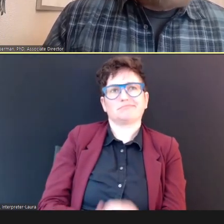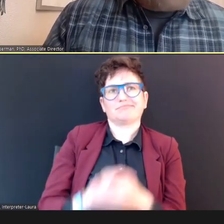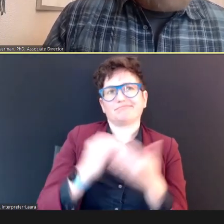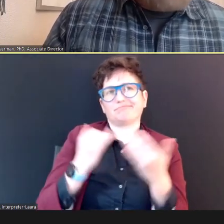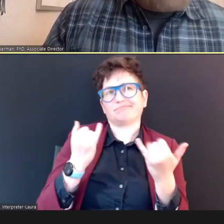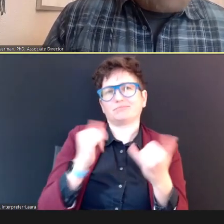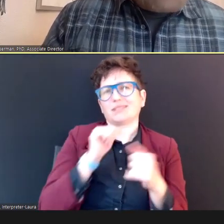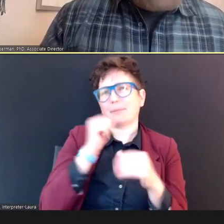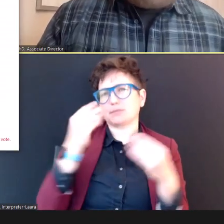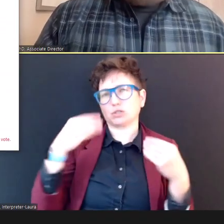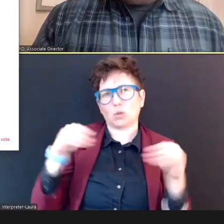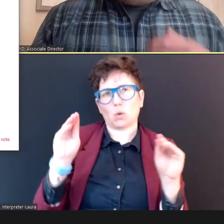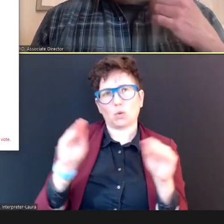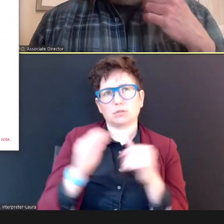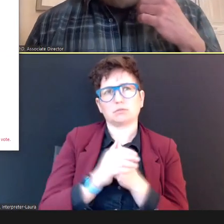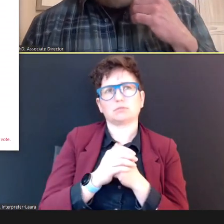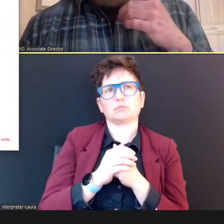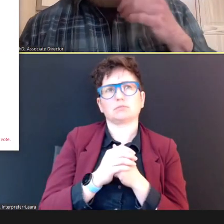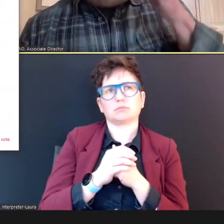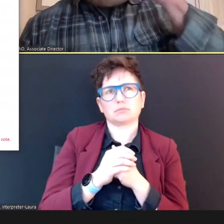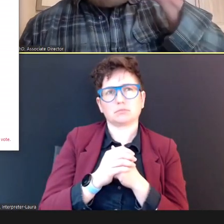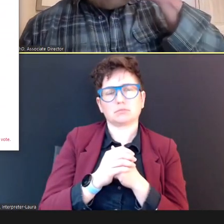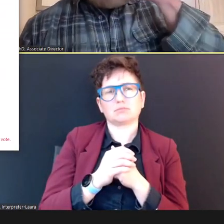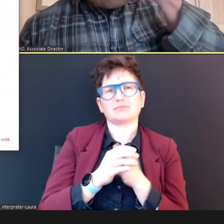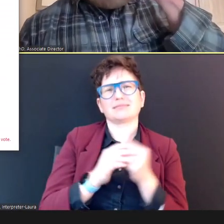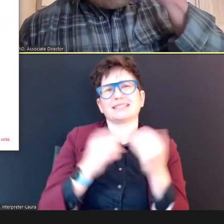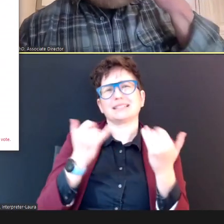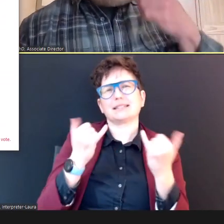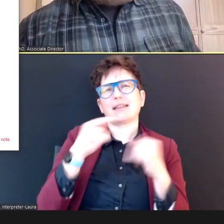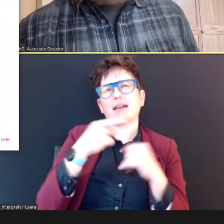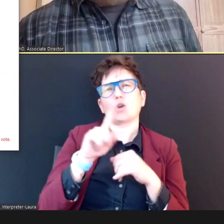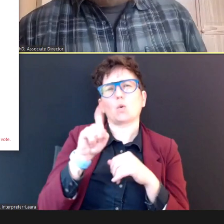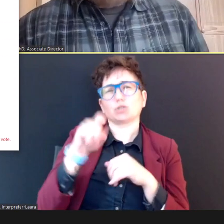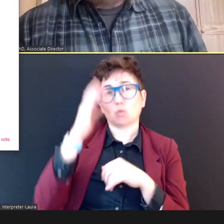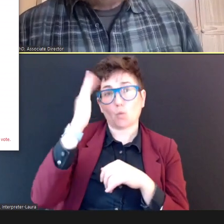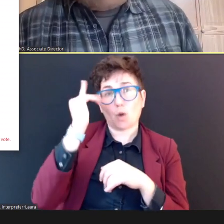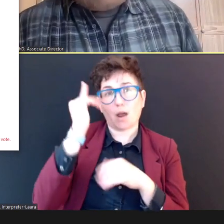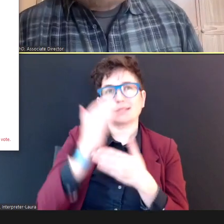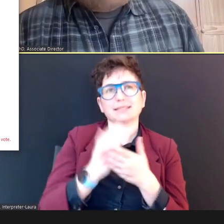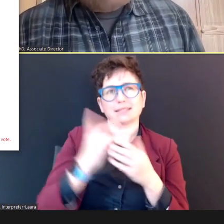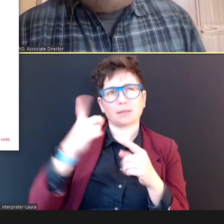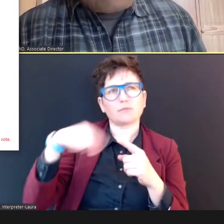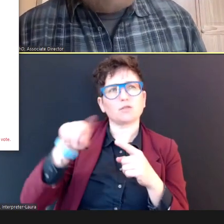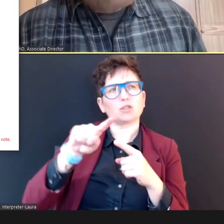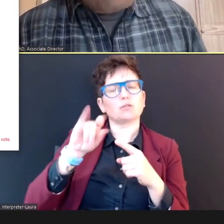But, we're doing this question, because some of you are asking